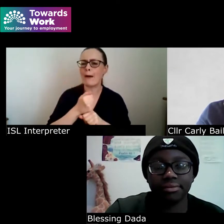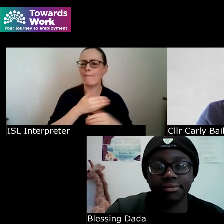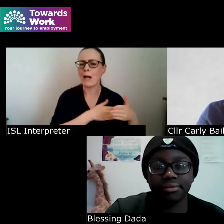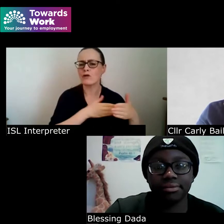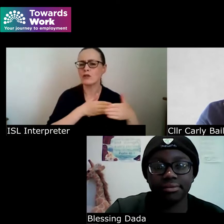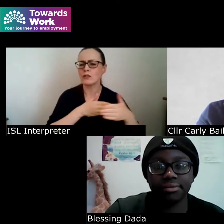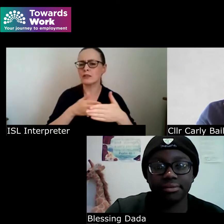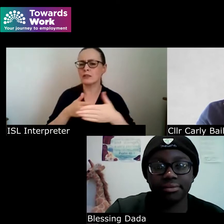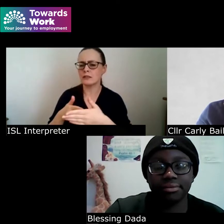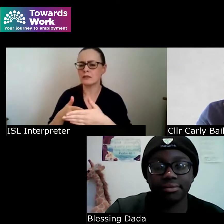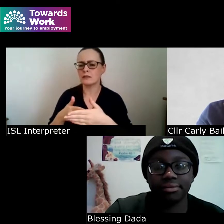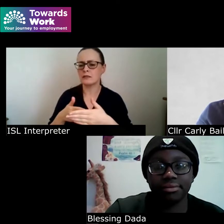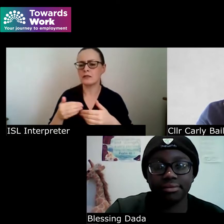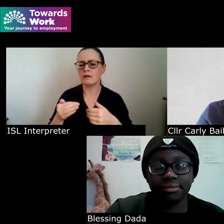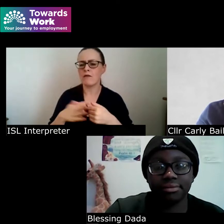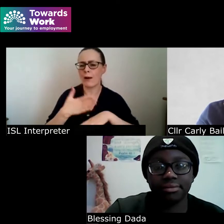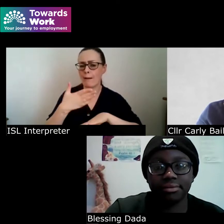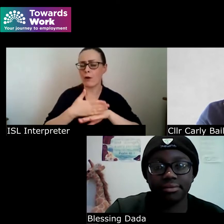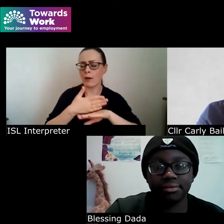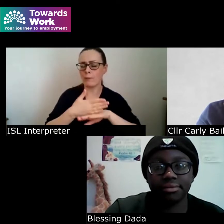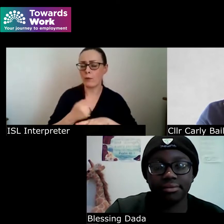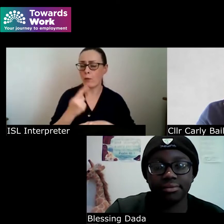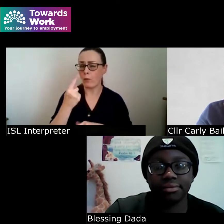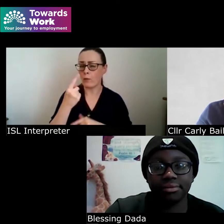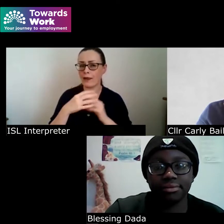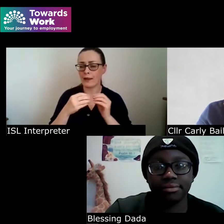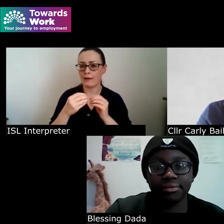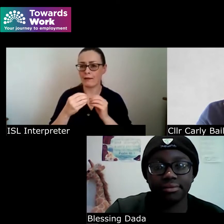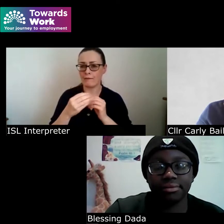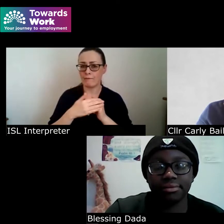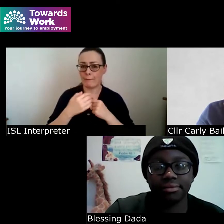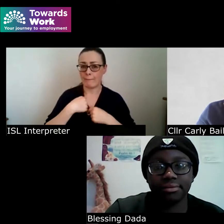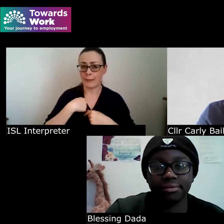for employment one thing that really stuck in my head for the first couple of years and is